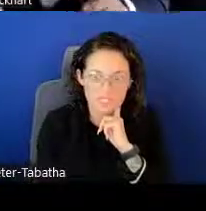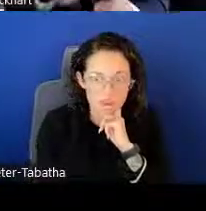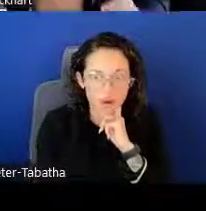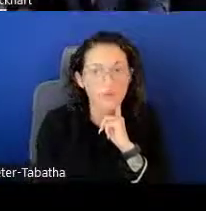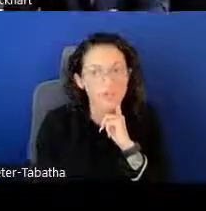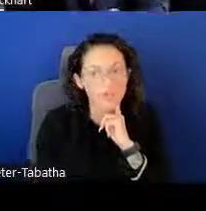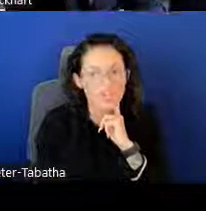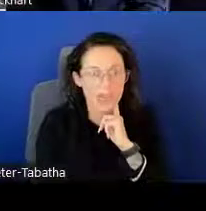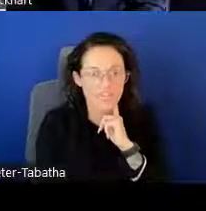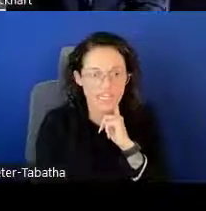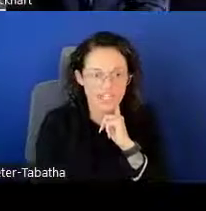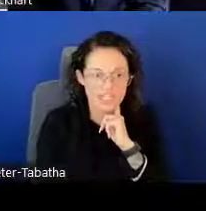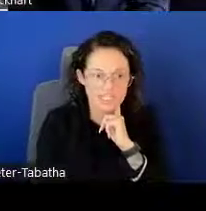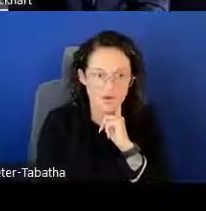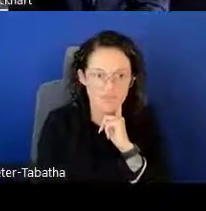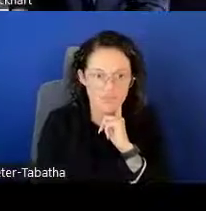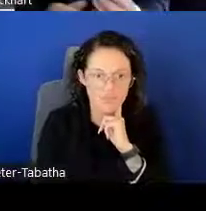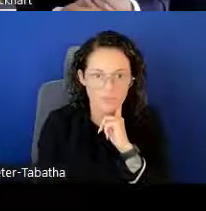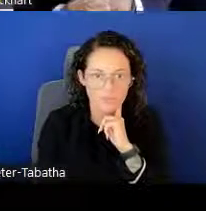Now we're going to look at the application itself.